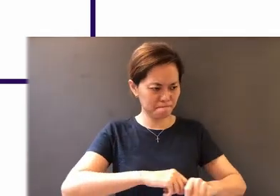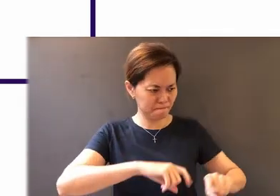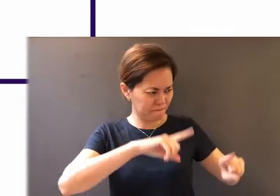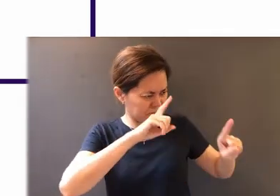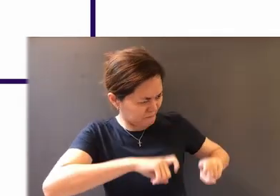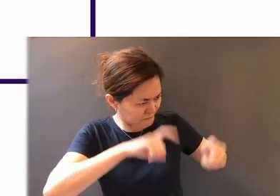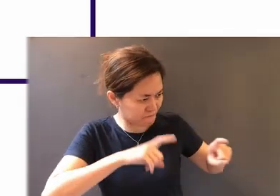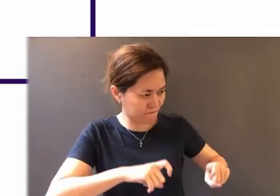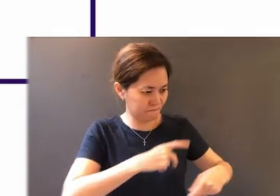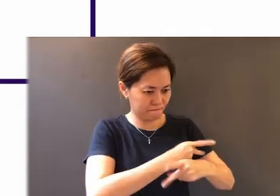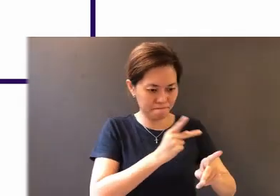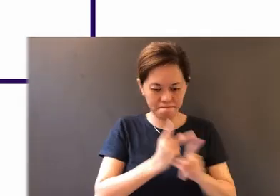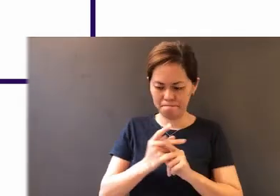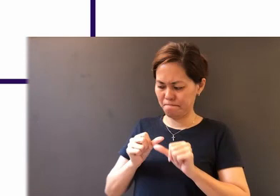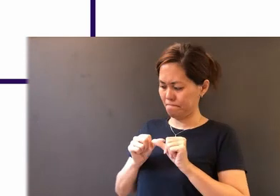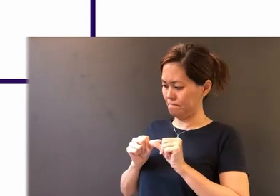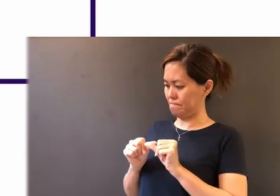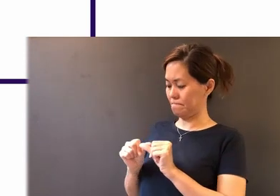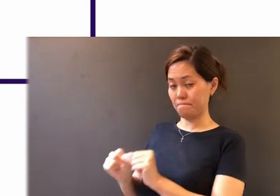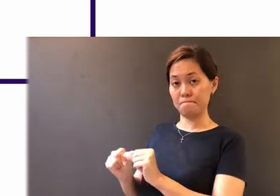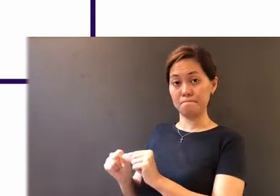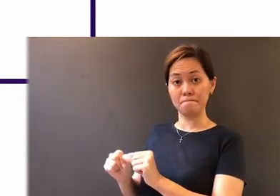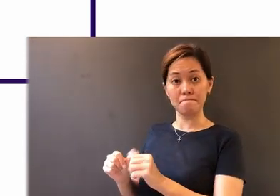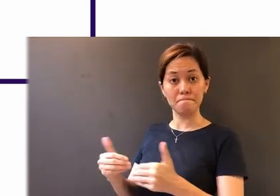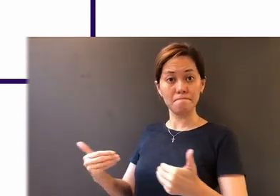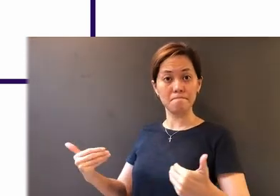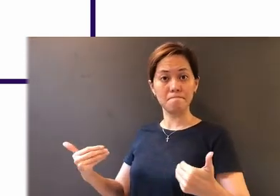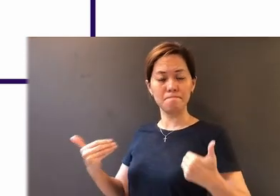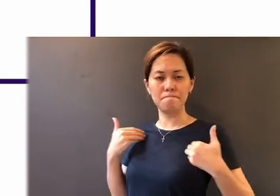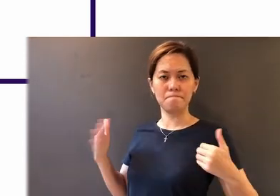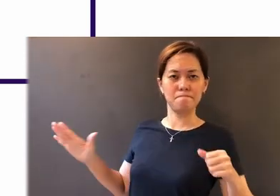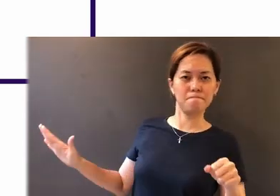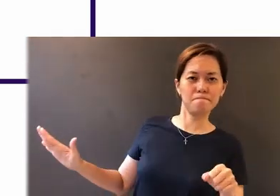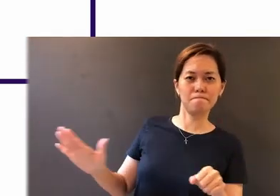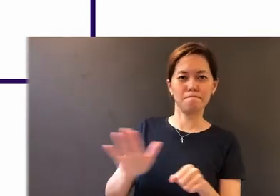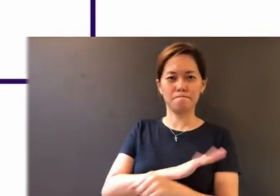steadfastness must have its full effect -